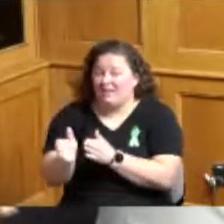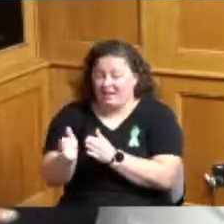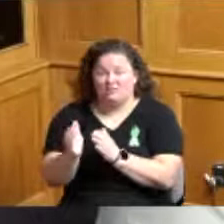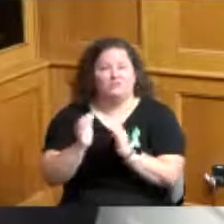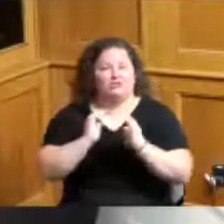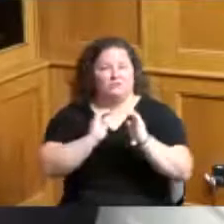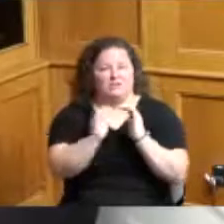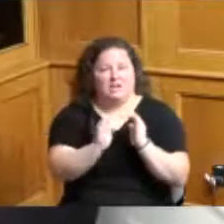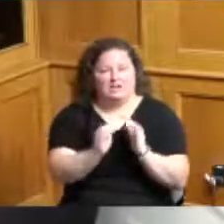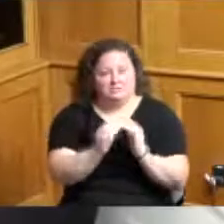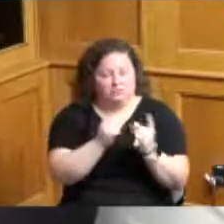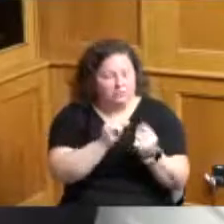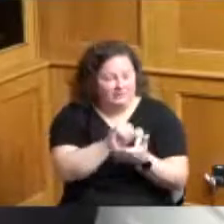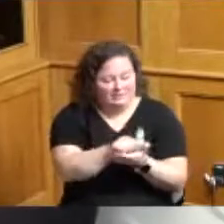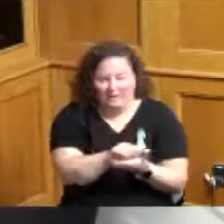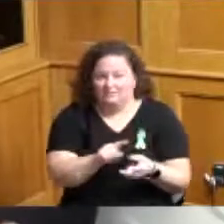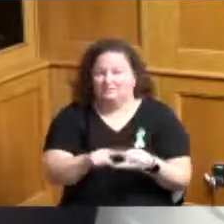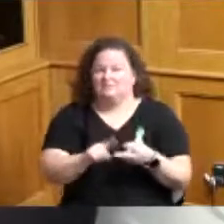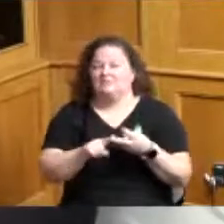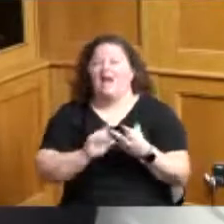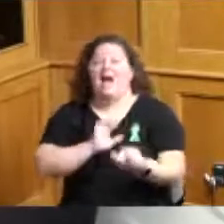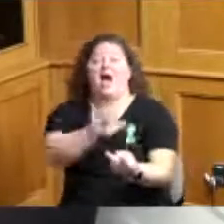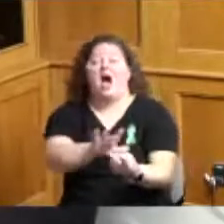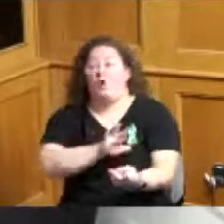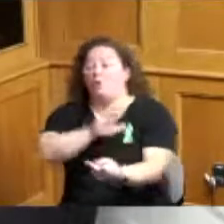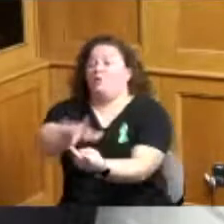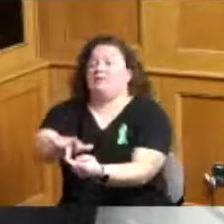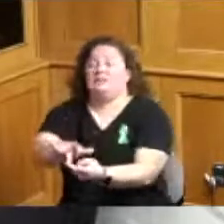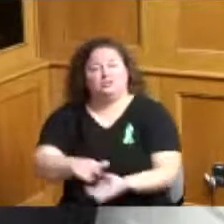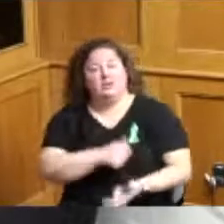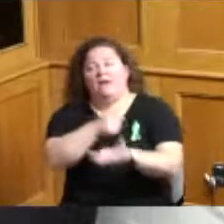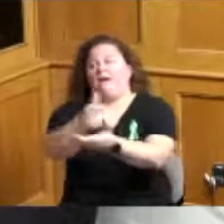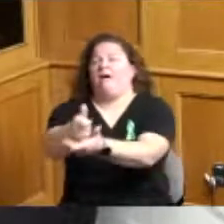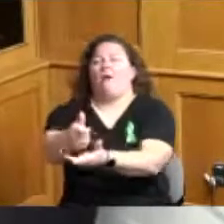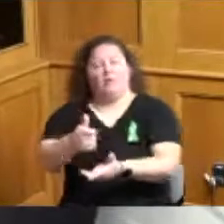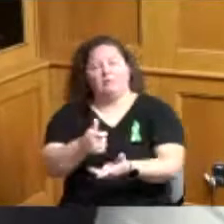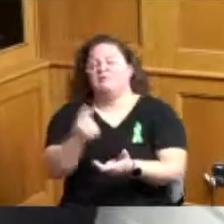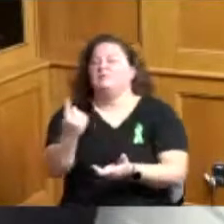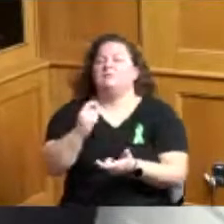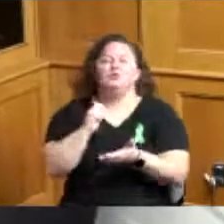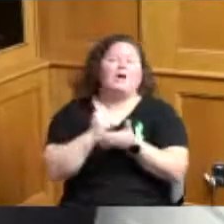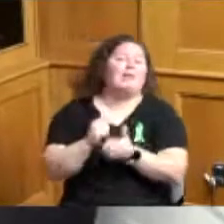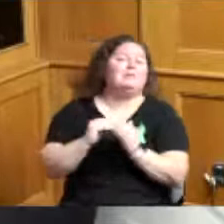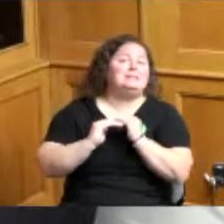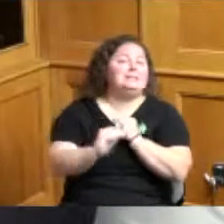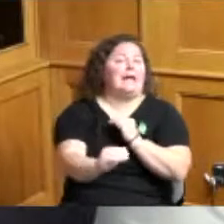outreach the help to stabilize these people who probably don't know that they're getting ready